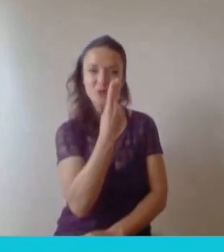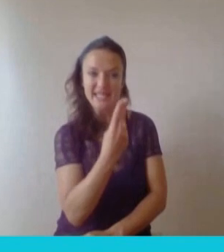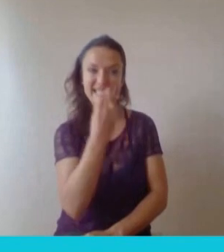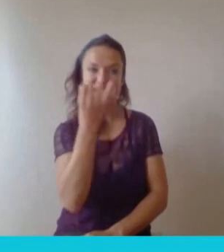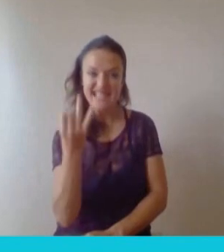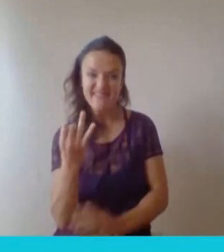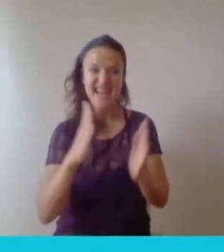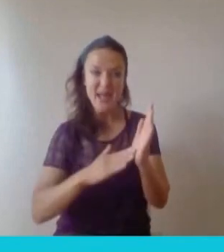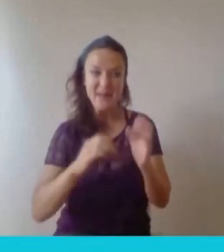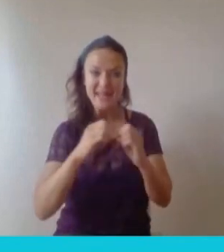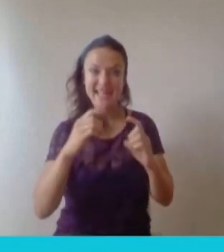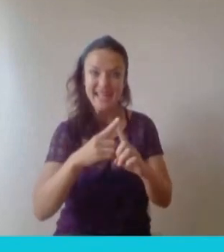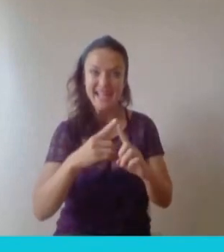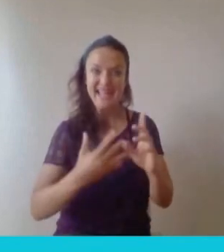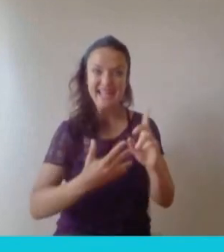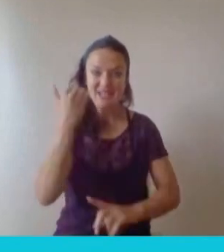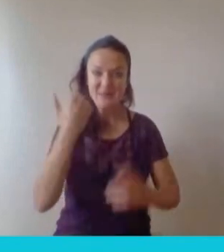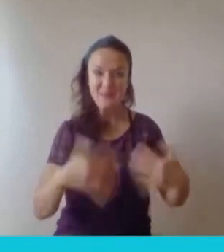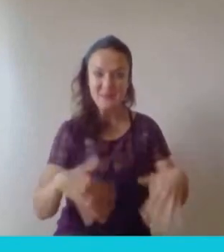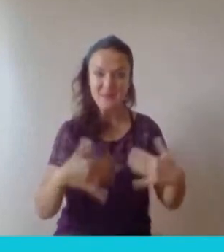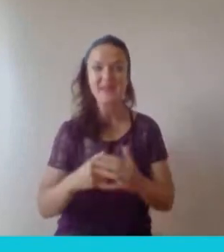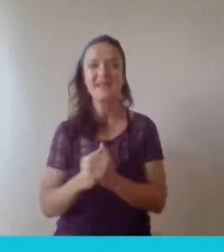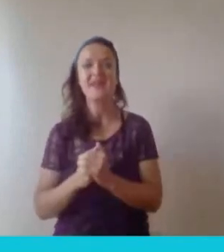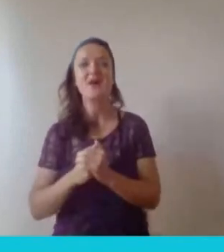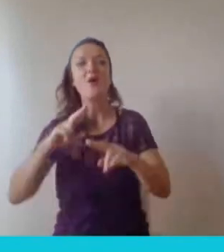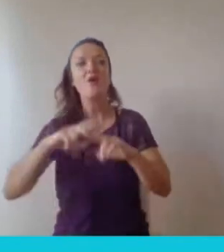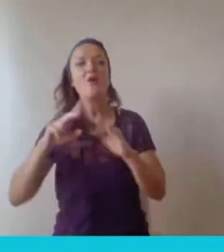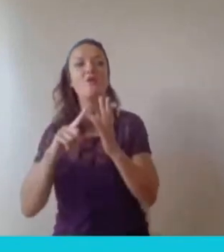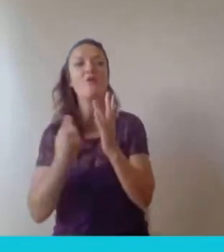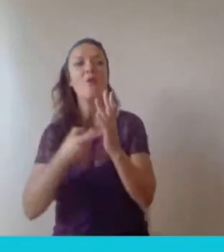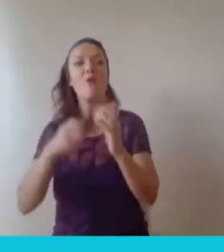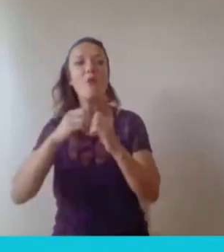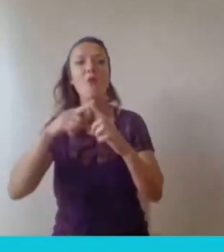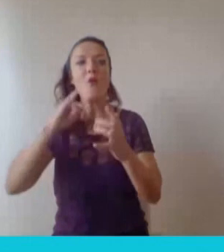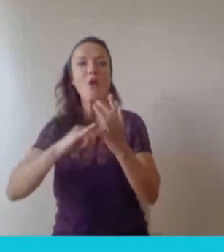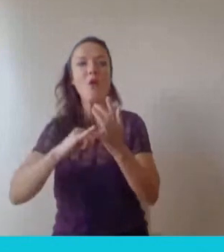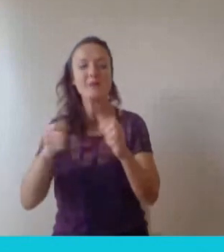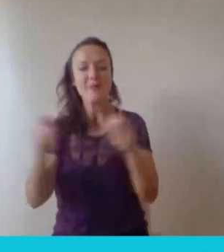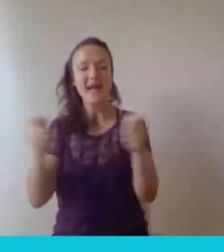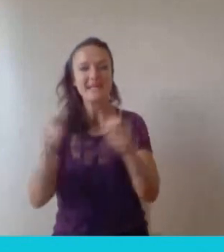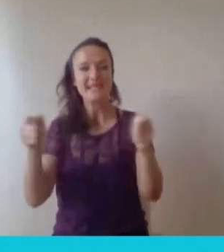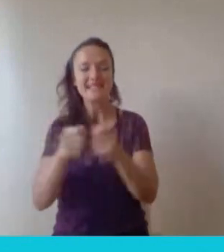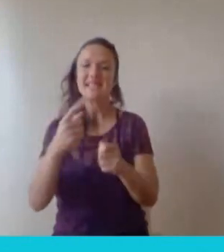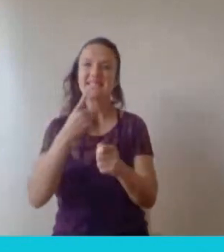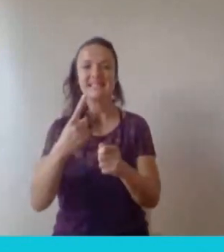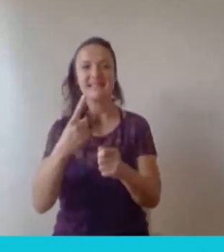Magazine's Top 50 Women in Tech in the World. Jenny thank you for joining us today and i'd like to invite you to give your